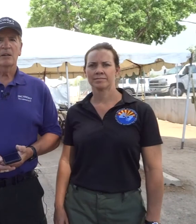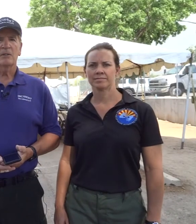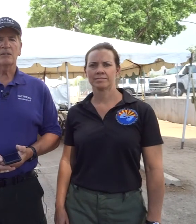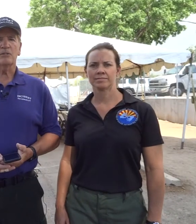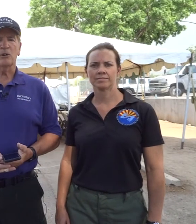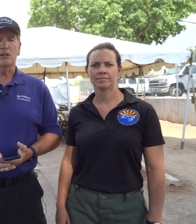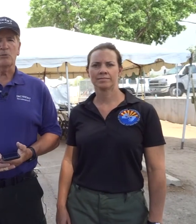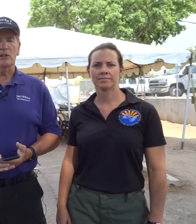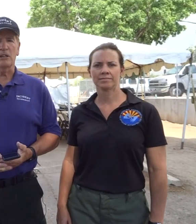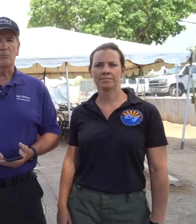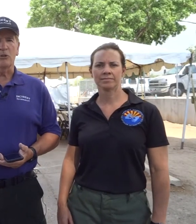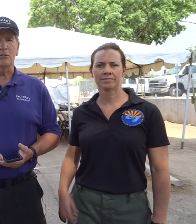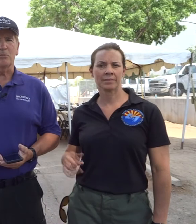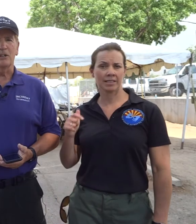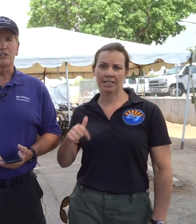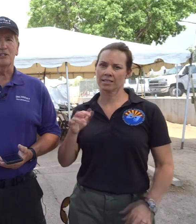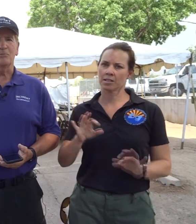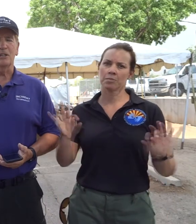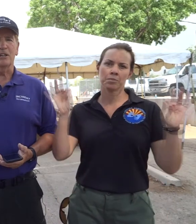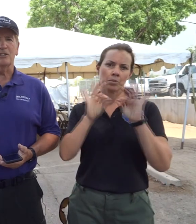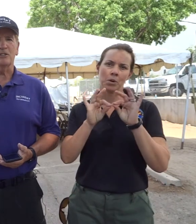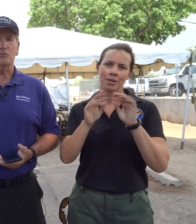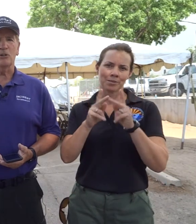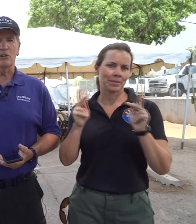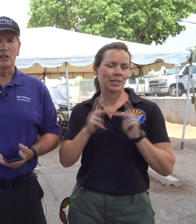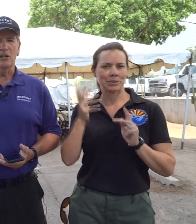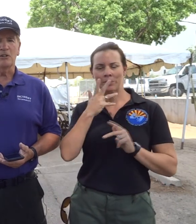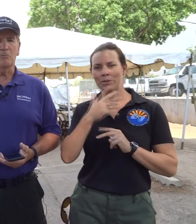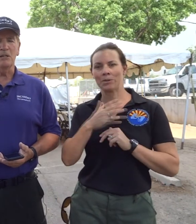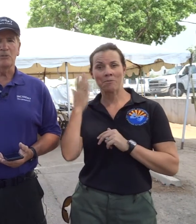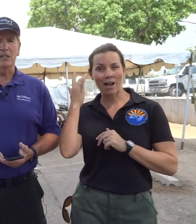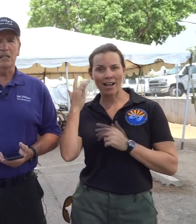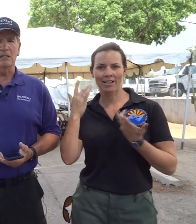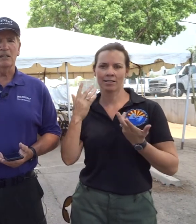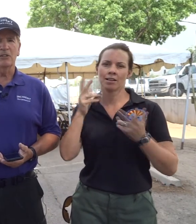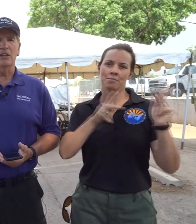This one of the really important places because this is where the people eat.